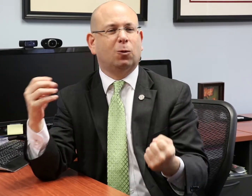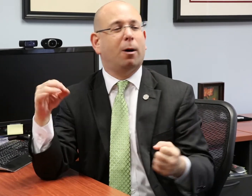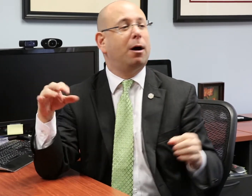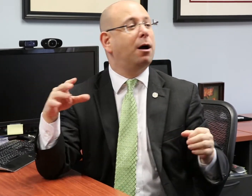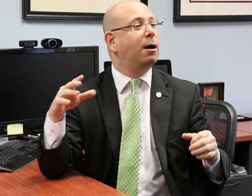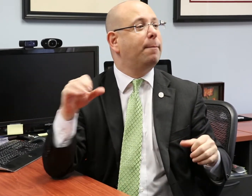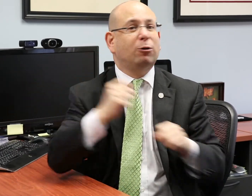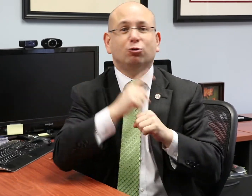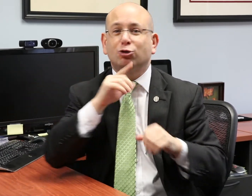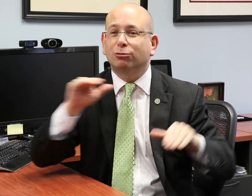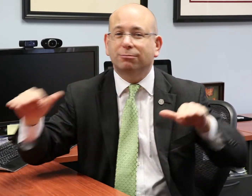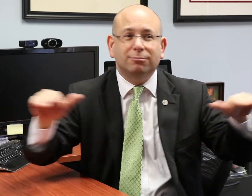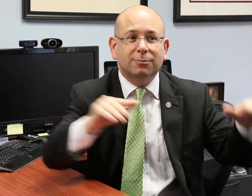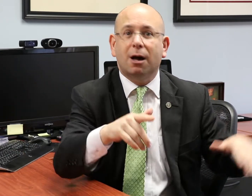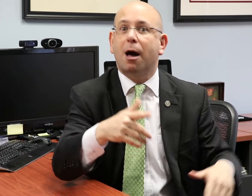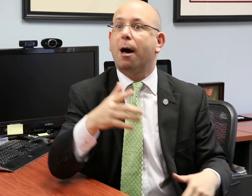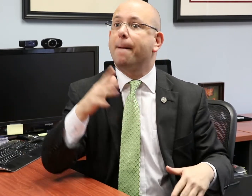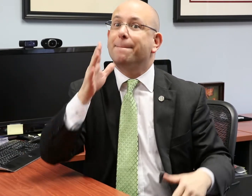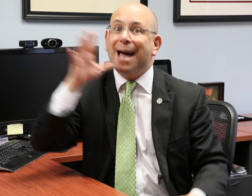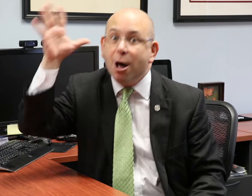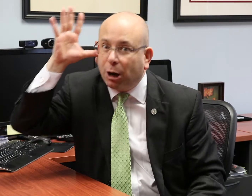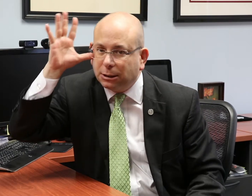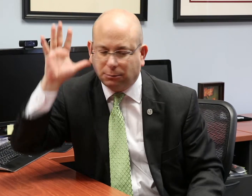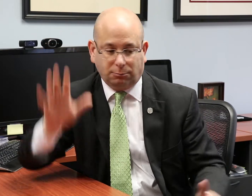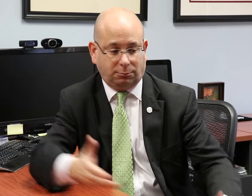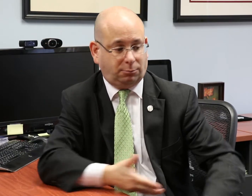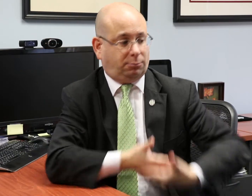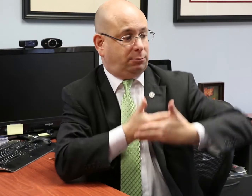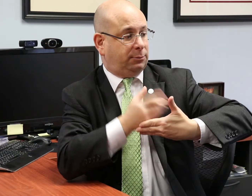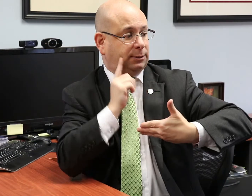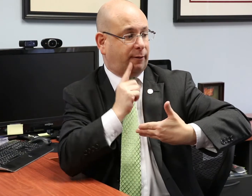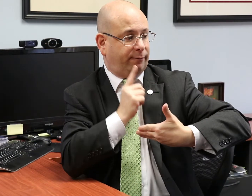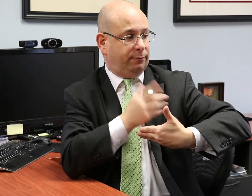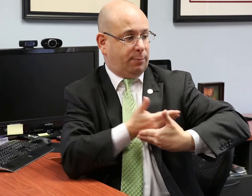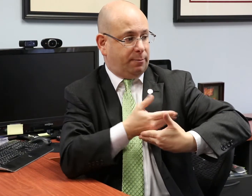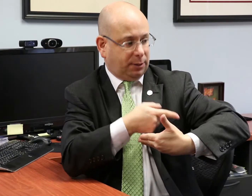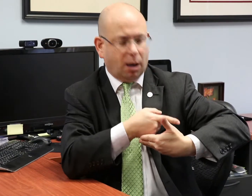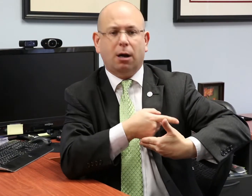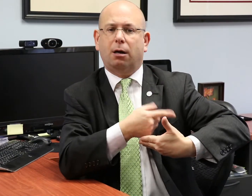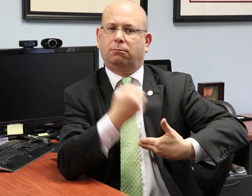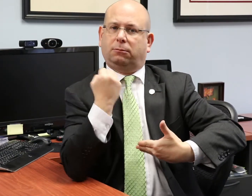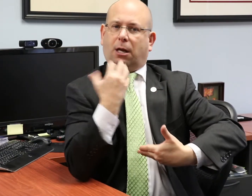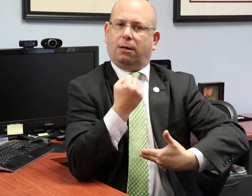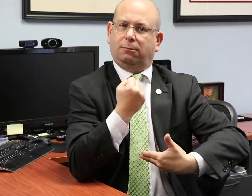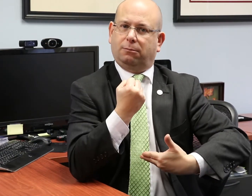Make sure we reach out to everyone about sign language, especially to parents to encourage them to sign with their deaf children.